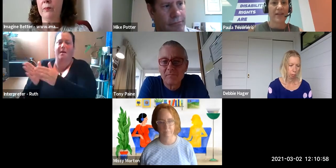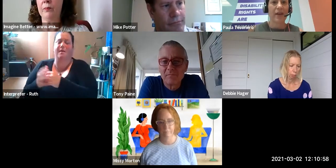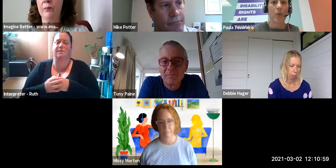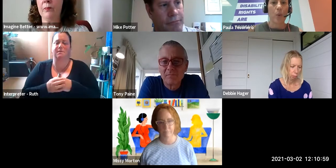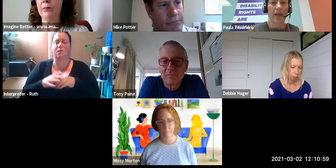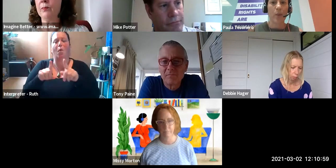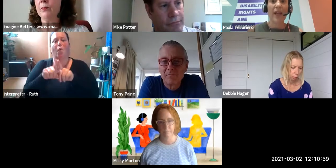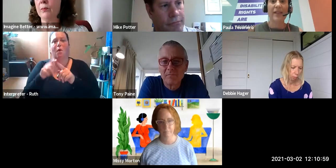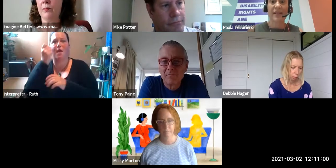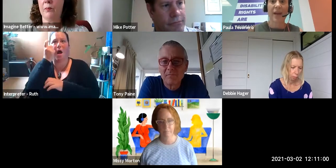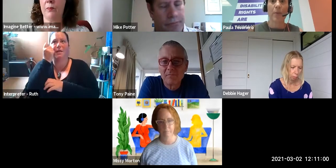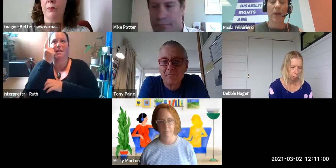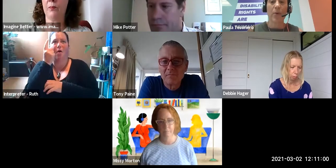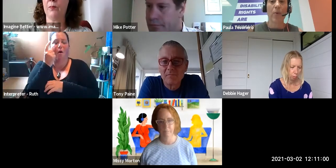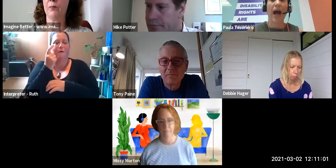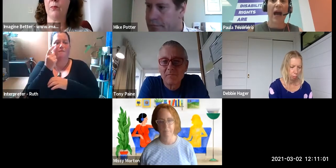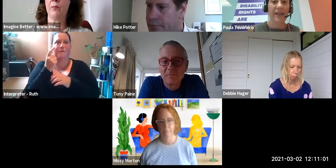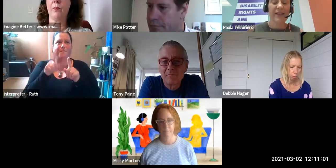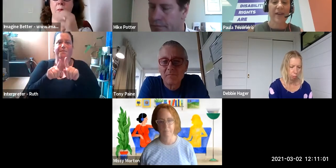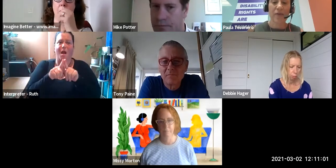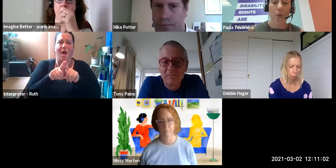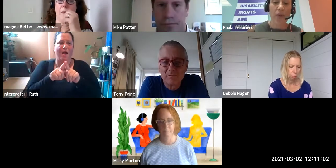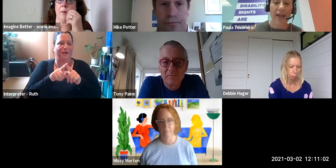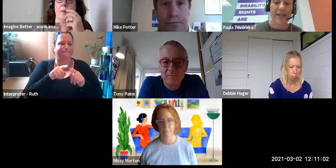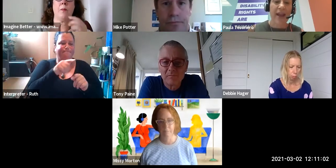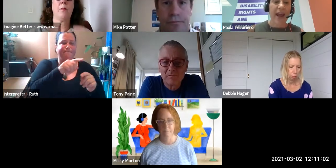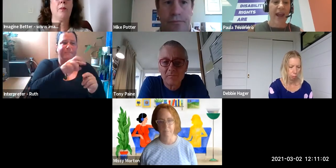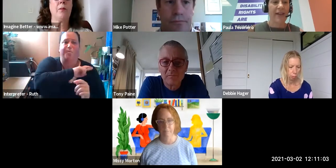up the baton when we as disabled people ask for that.